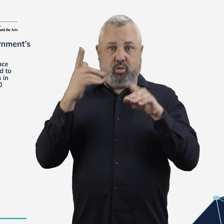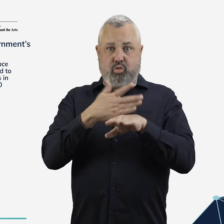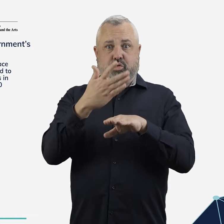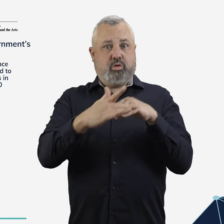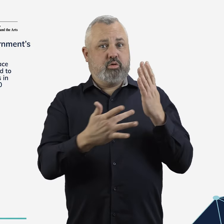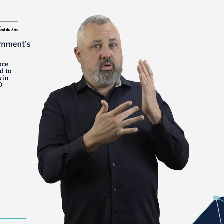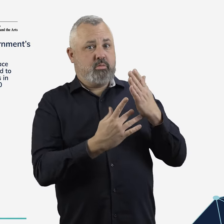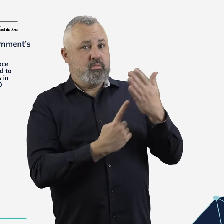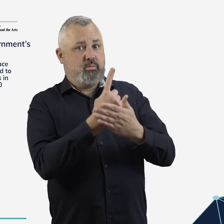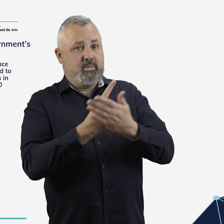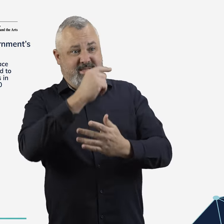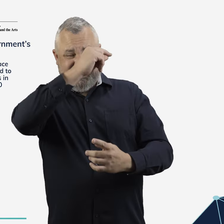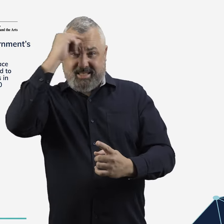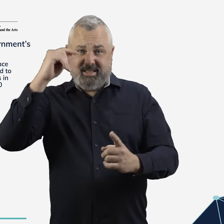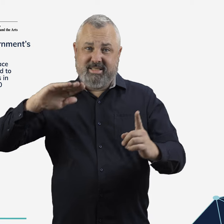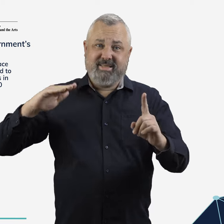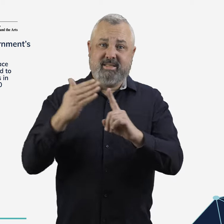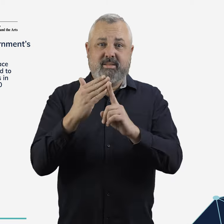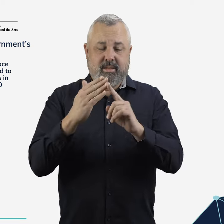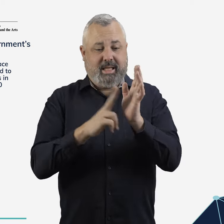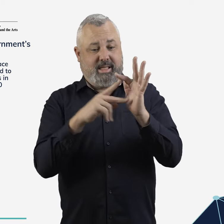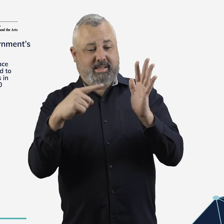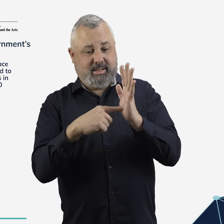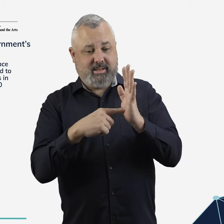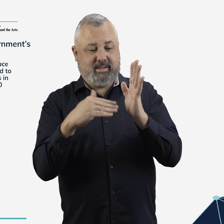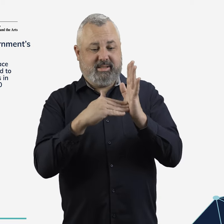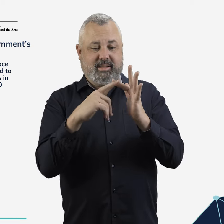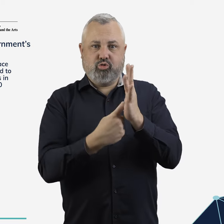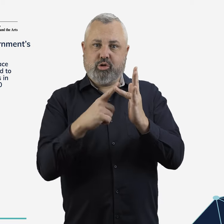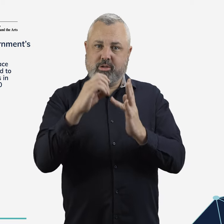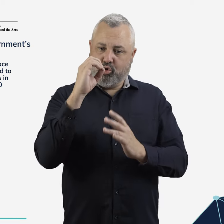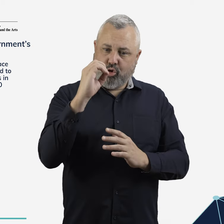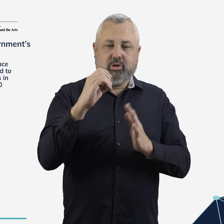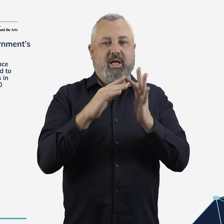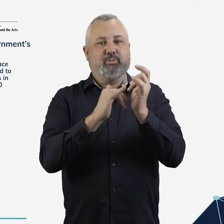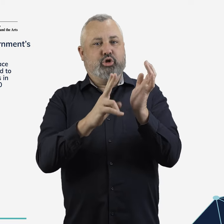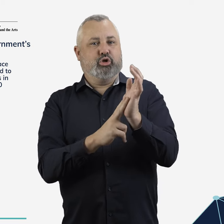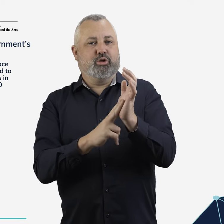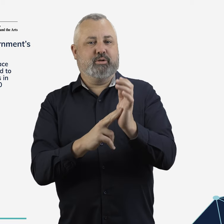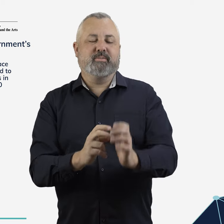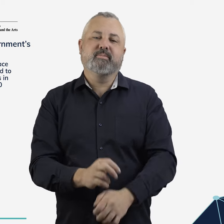technology and the transition to net zero.